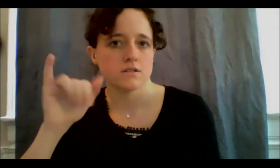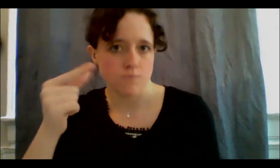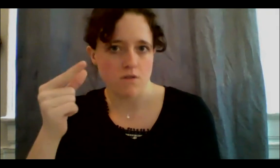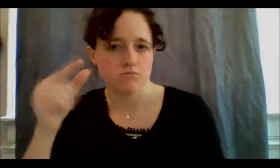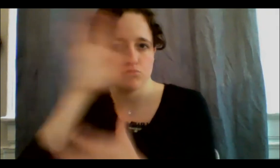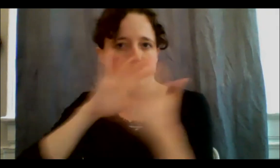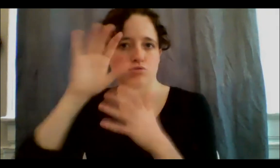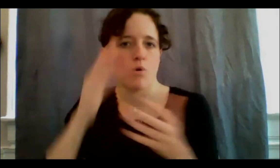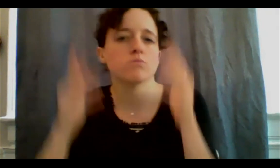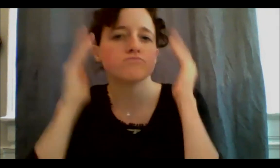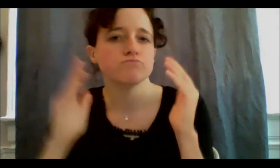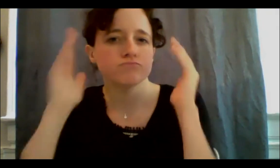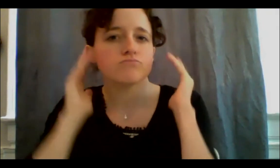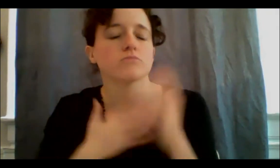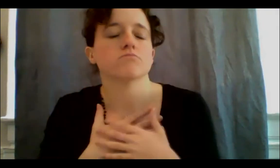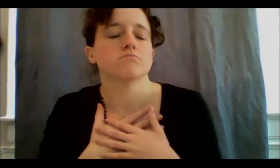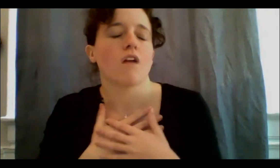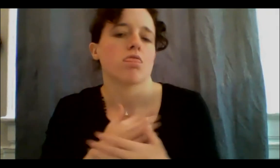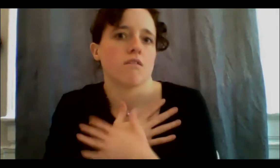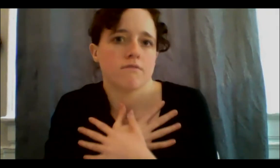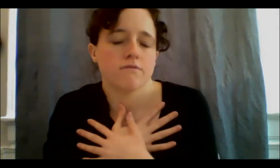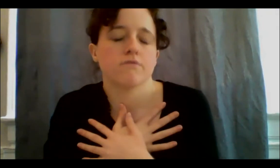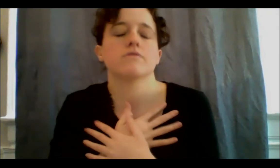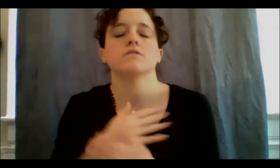so I have to take the time to make them, and they take a lot of time to make them,